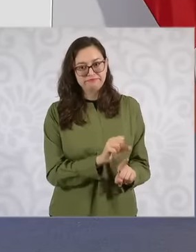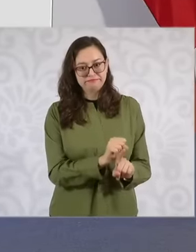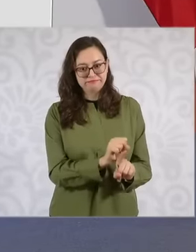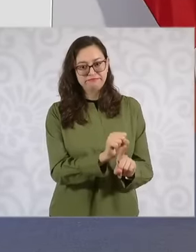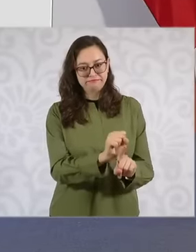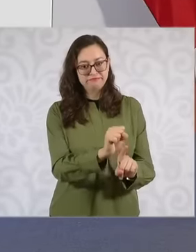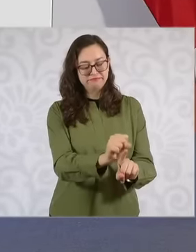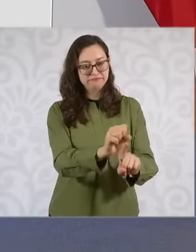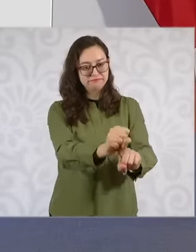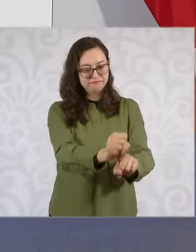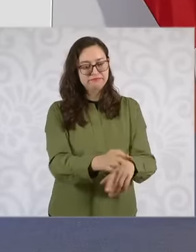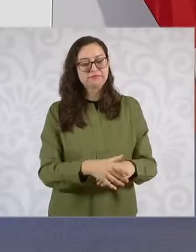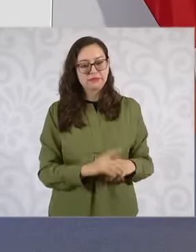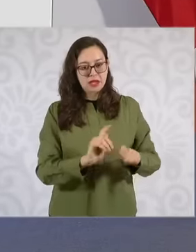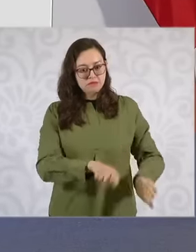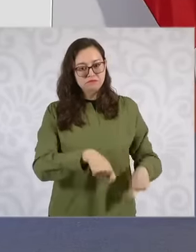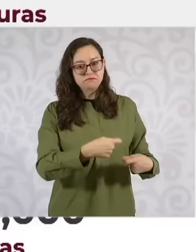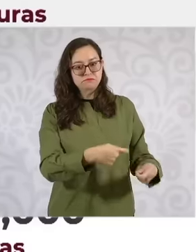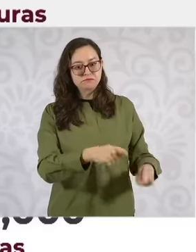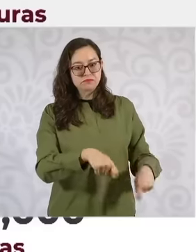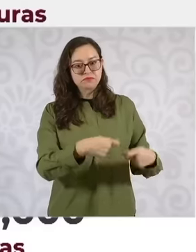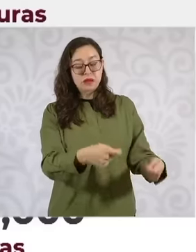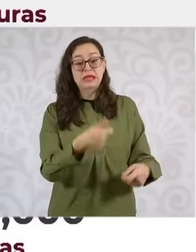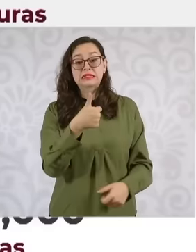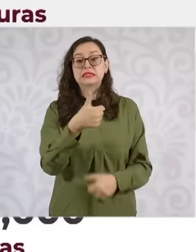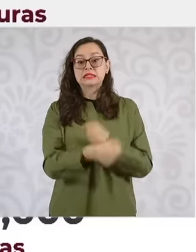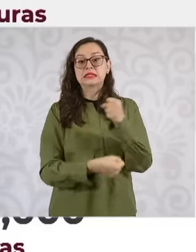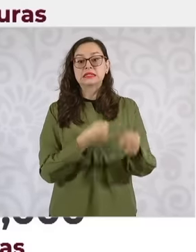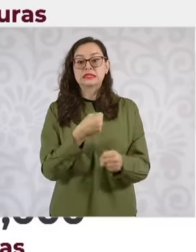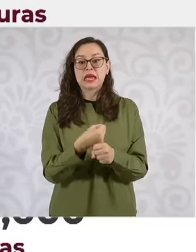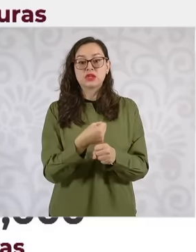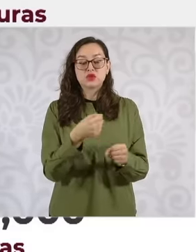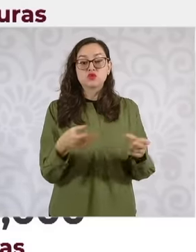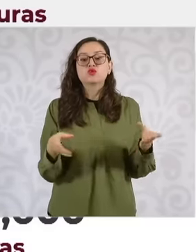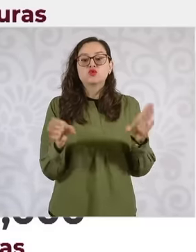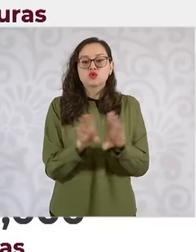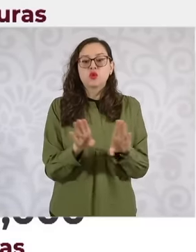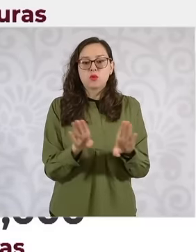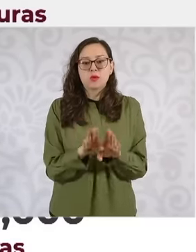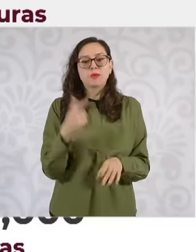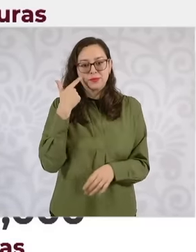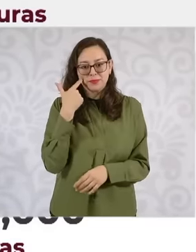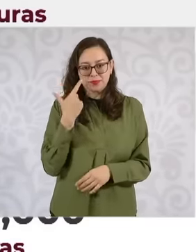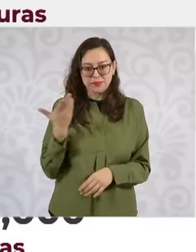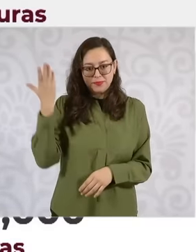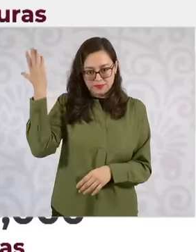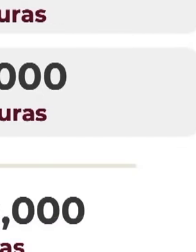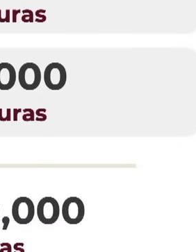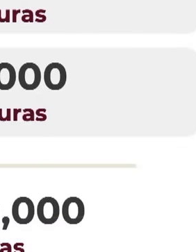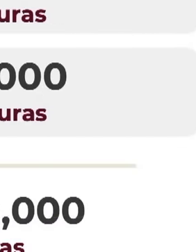country at the end of the six-year term. The insus of the National Institute of